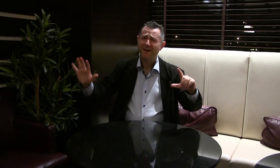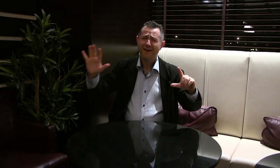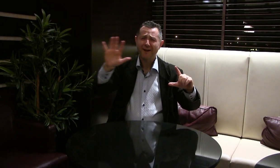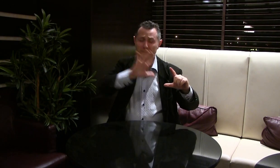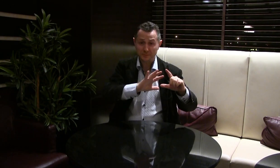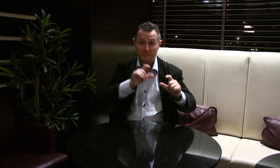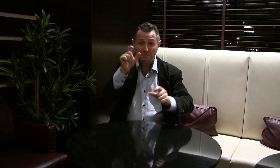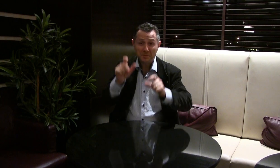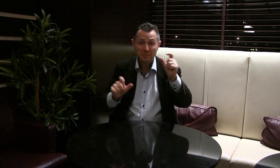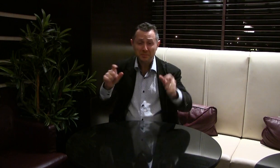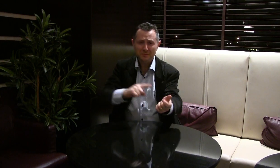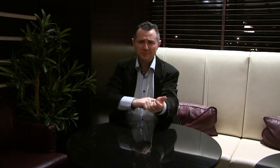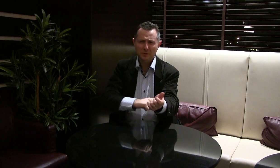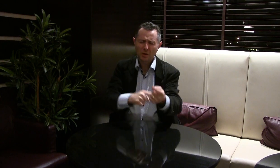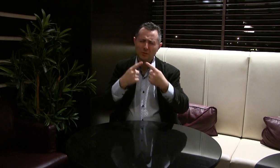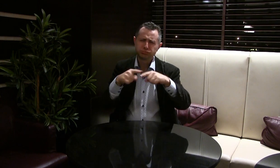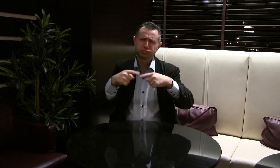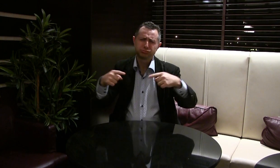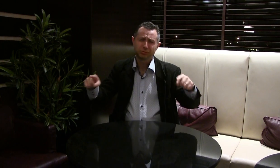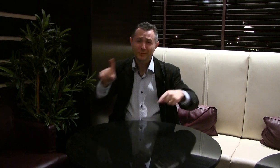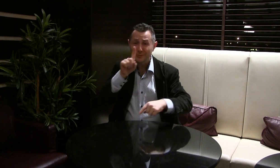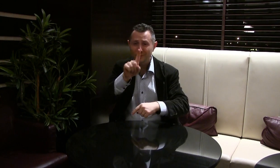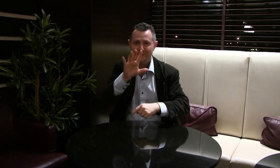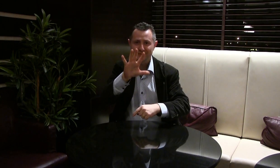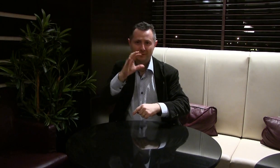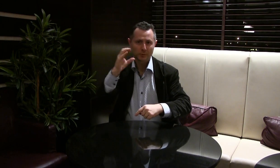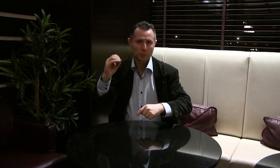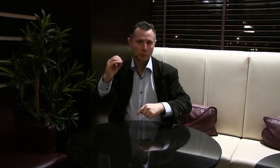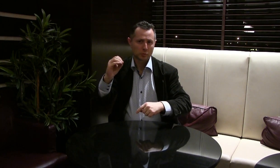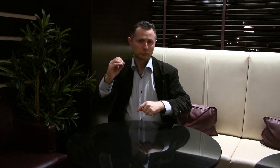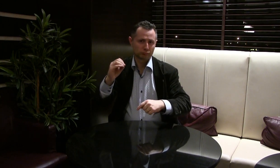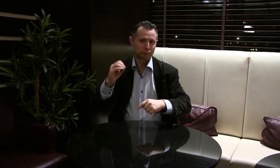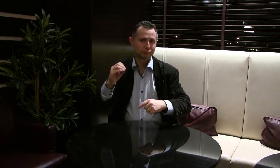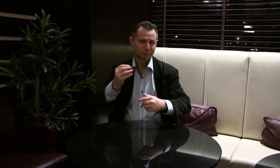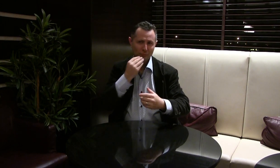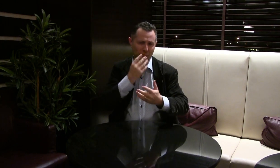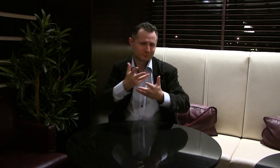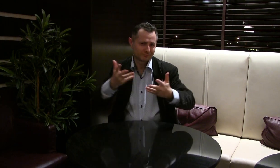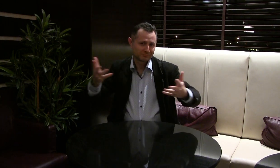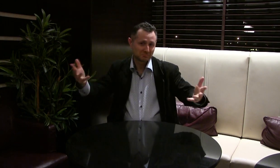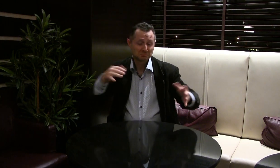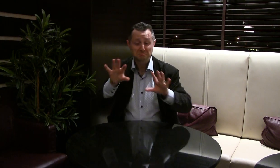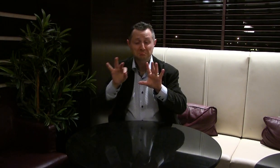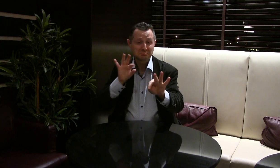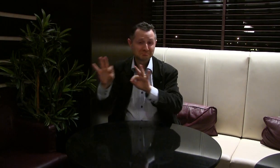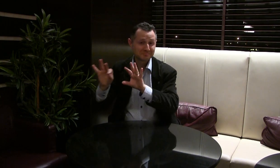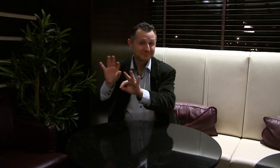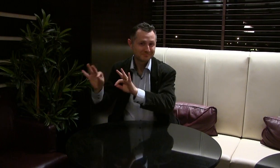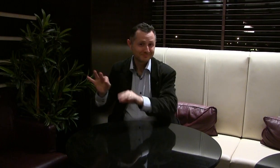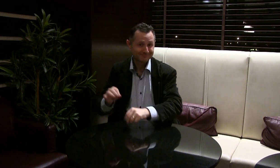Russia is such a massive country and there are 150 different ethnic nationalities in Russia, each with their own traditional cuisine.